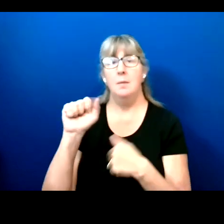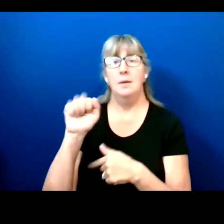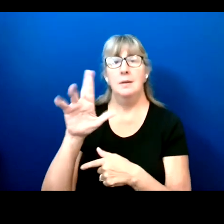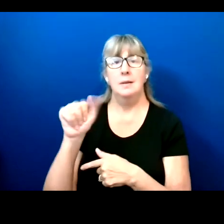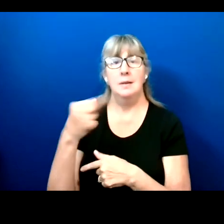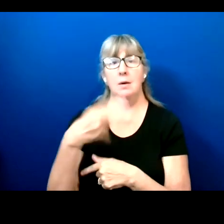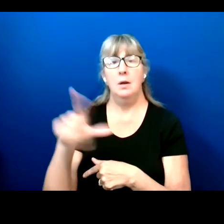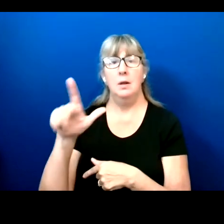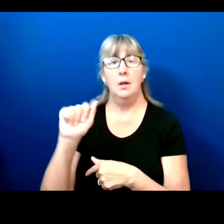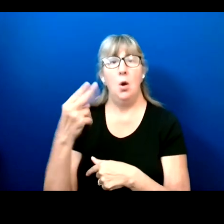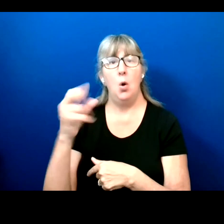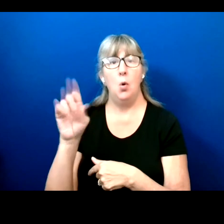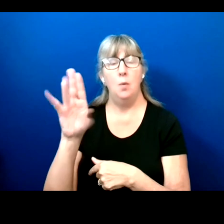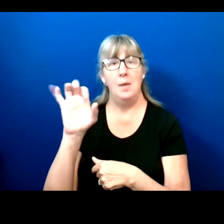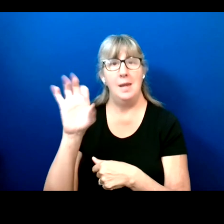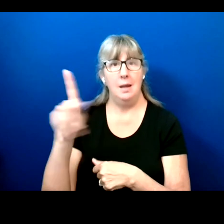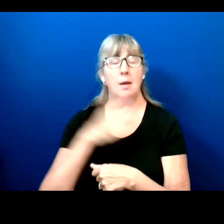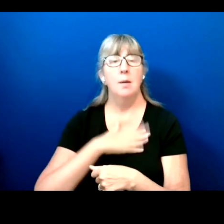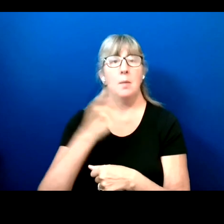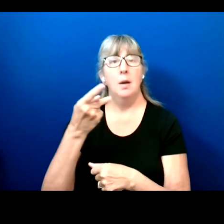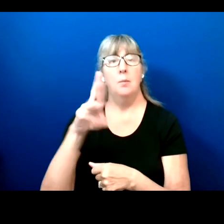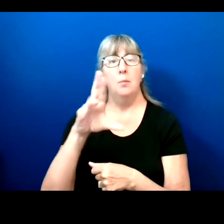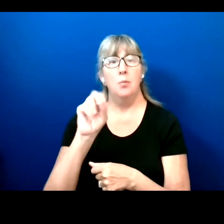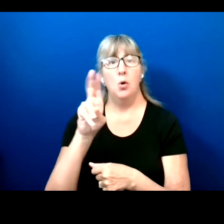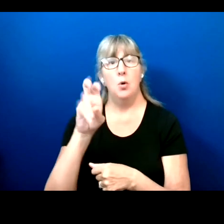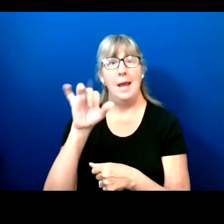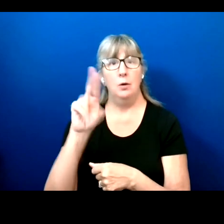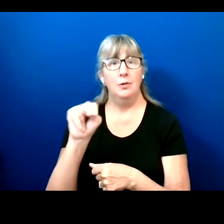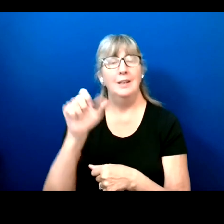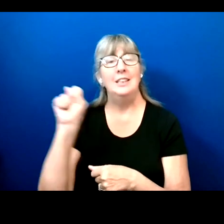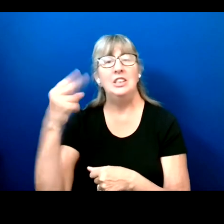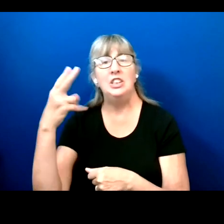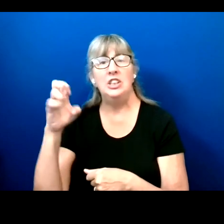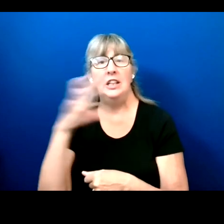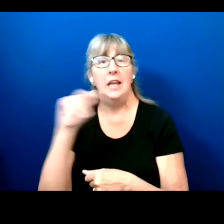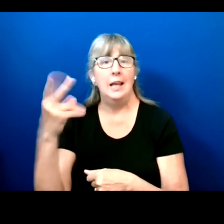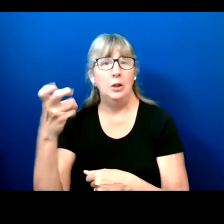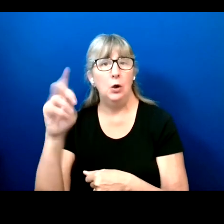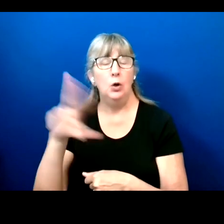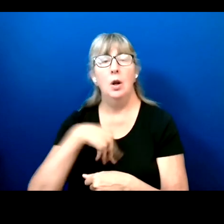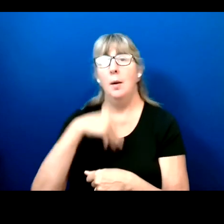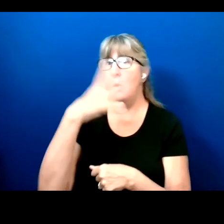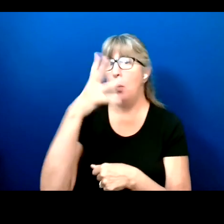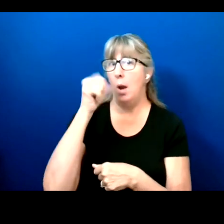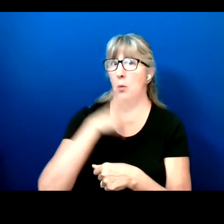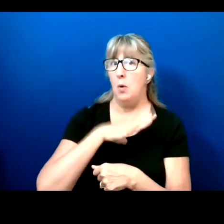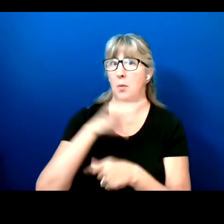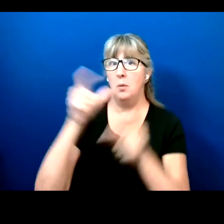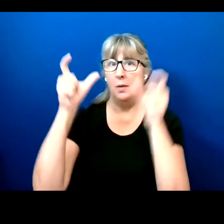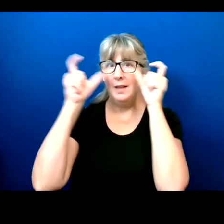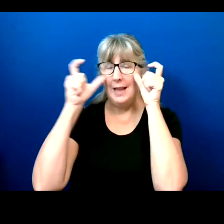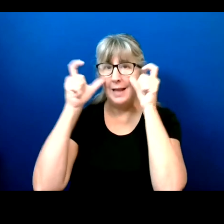And I am a White woman with glasses and brown hair pulled back in a ponytail.